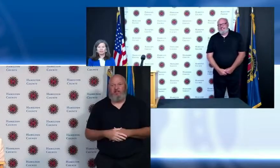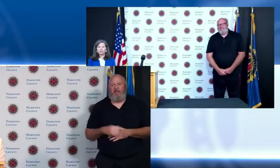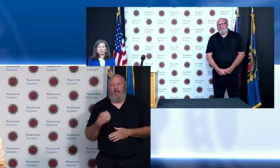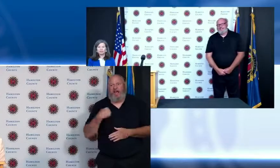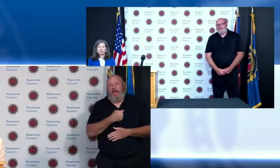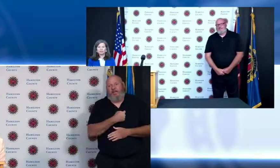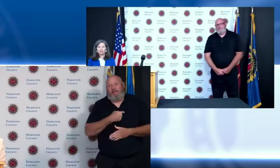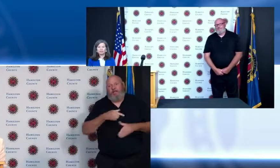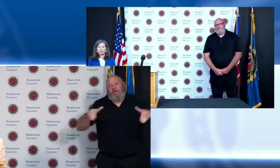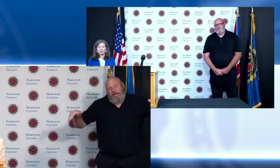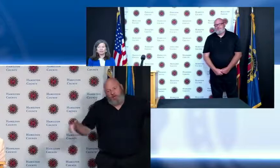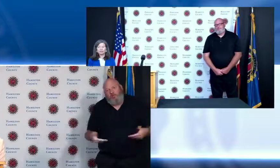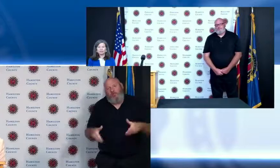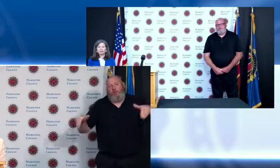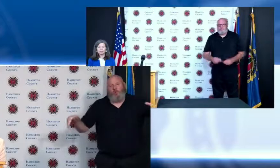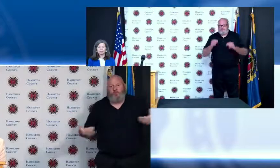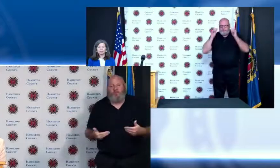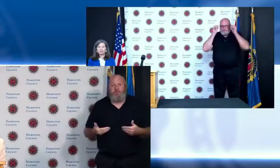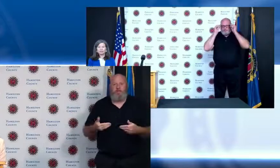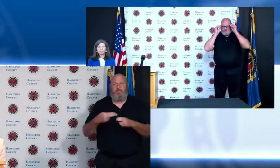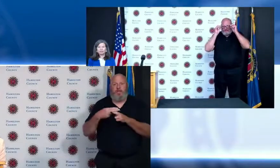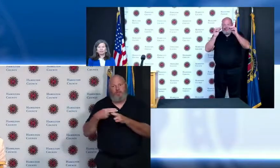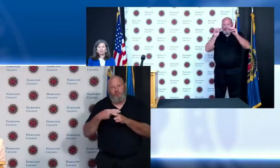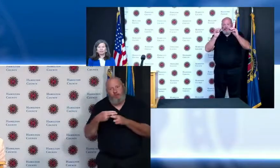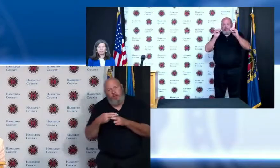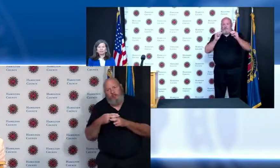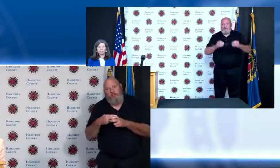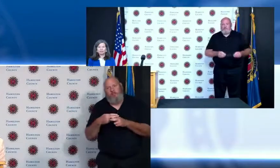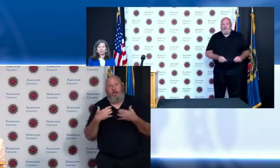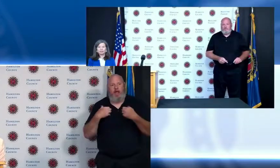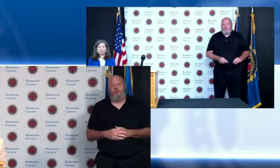fudged this a little bit sometimes he's been the Interim Health Commissioner for Hamilton County